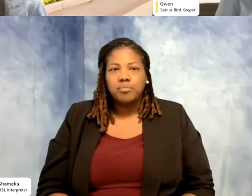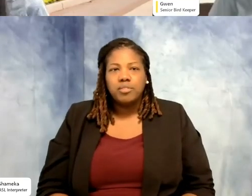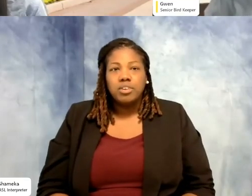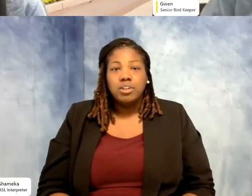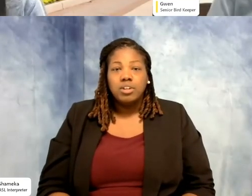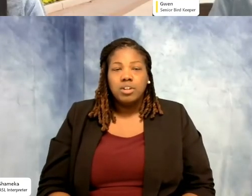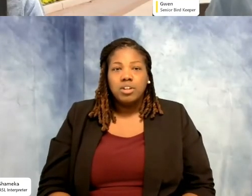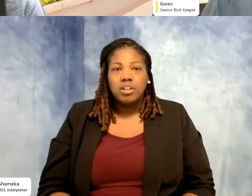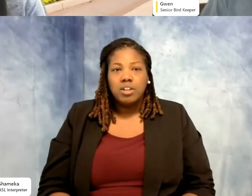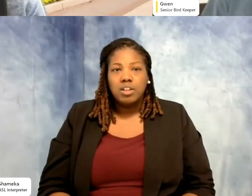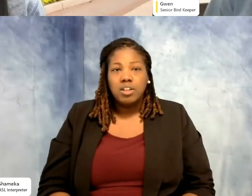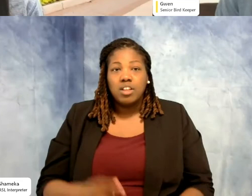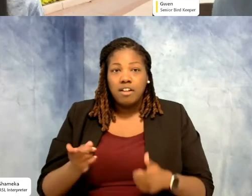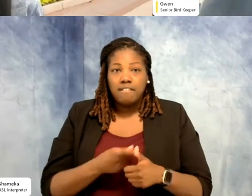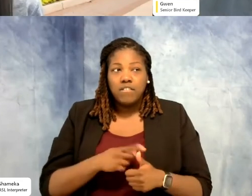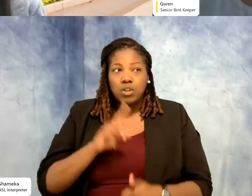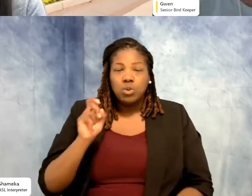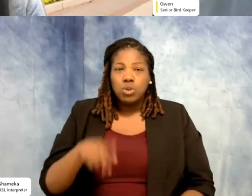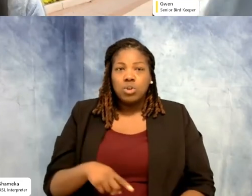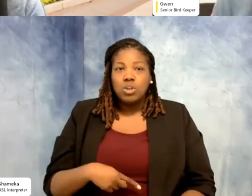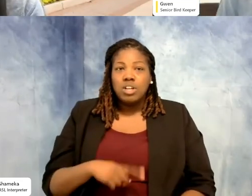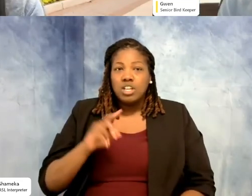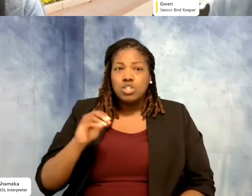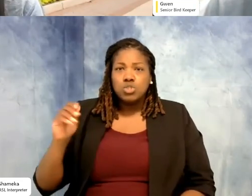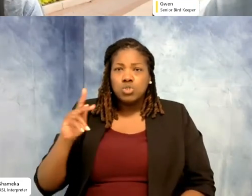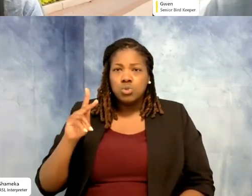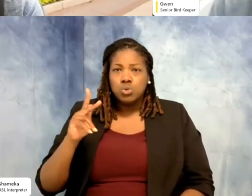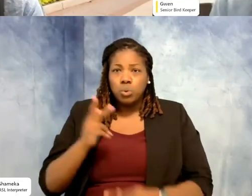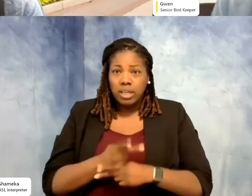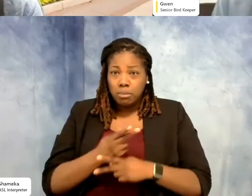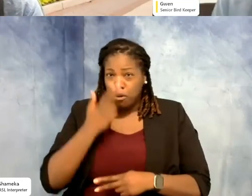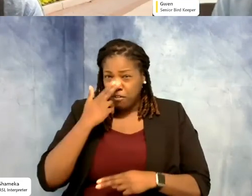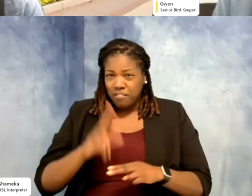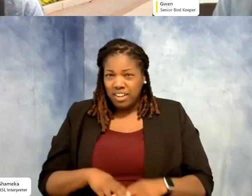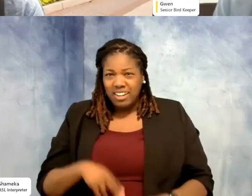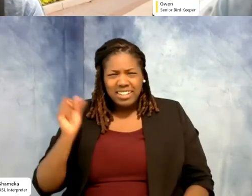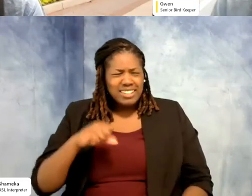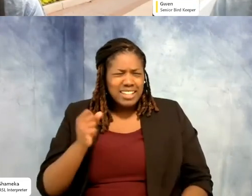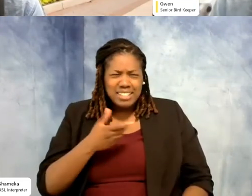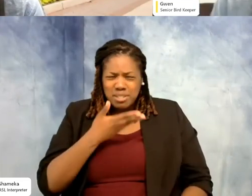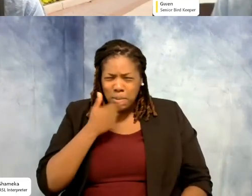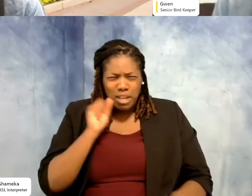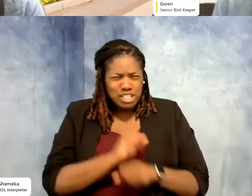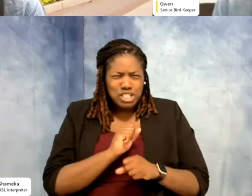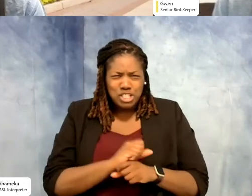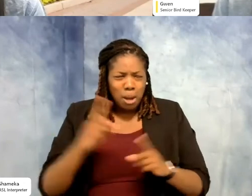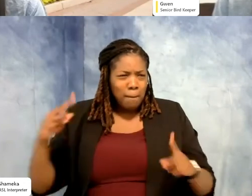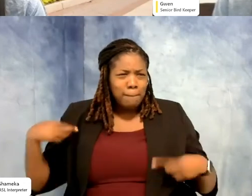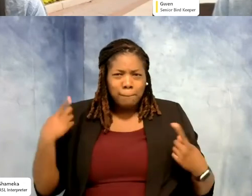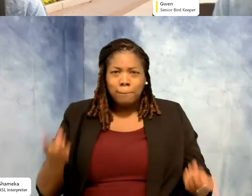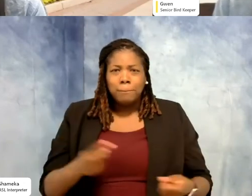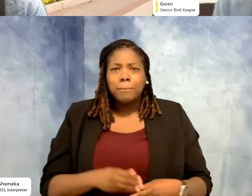most important question, is being a zookeeper fun? >>Gwen: Oh it's the best job ever. It's like every day you